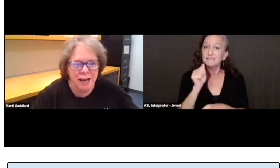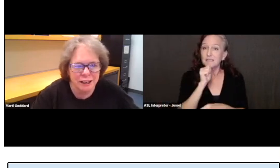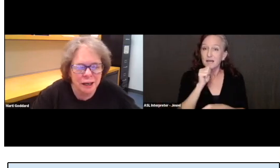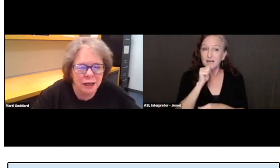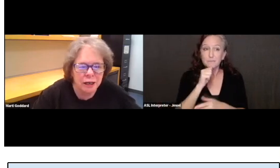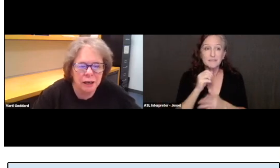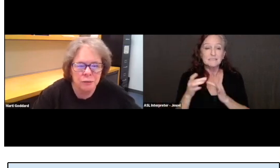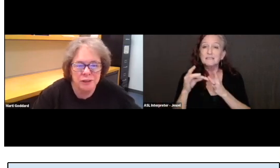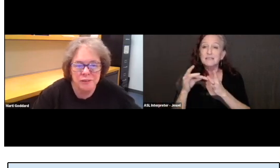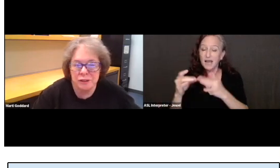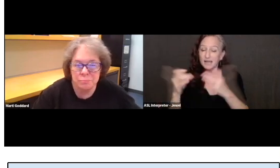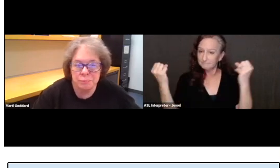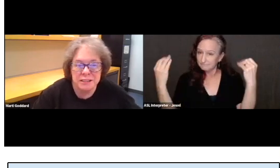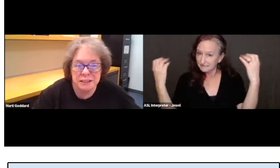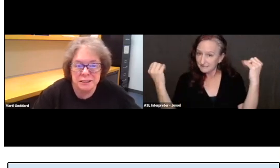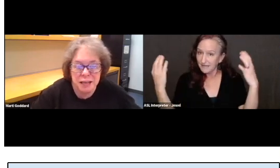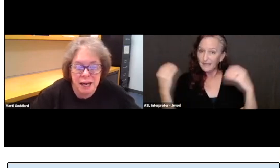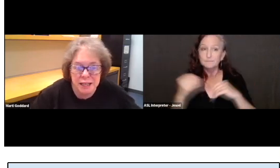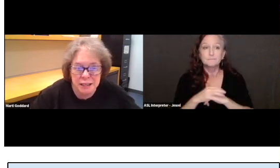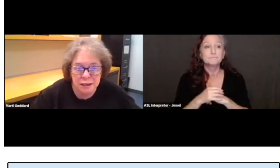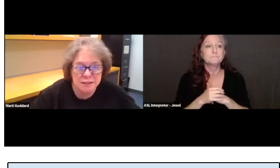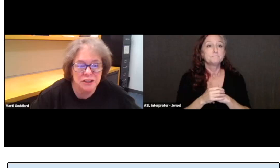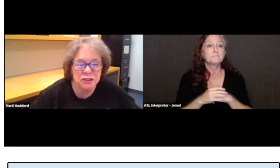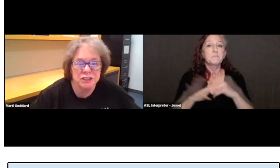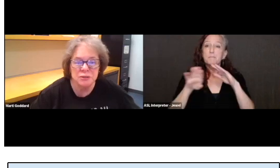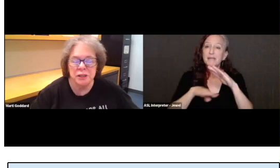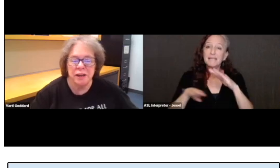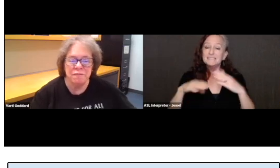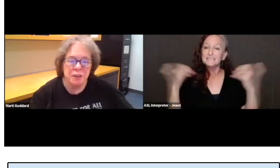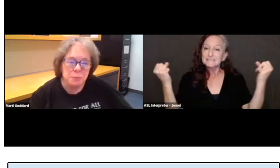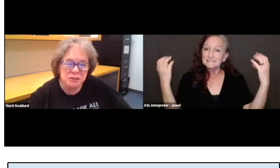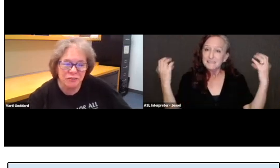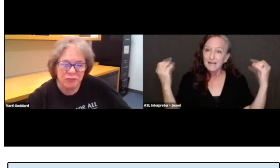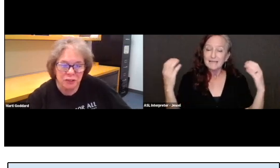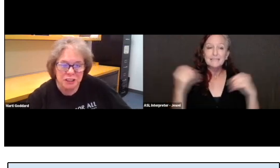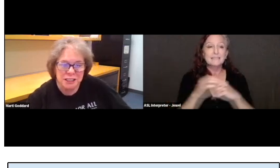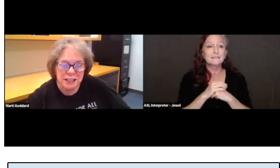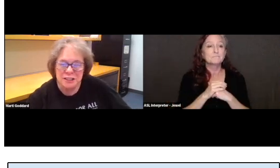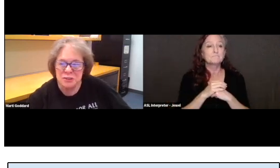We have basic signing series, we have fables and fairy tales,